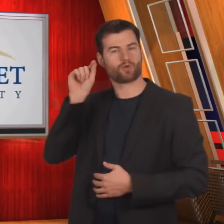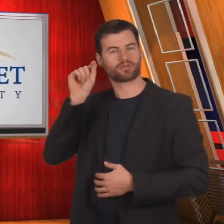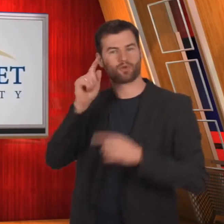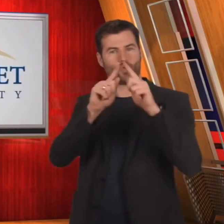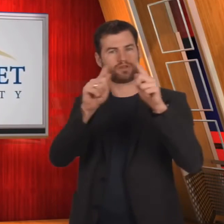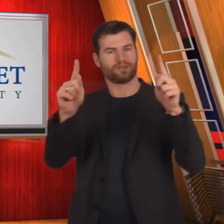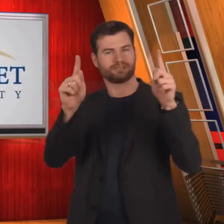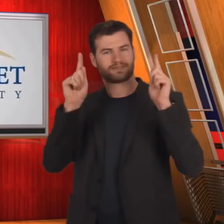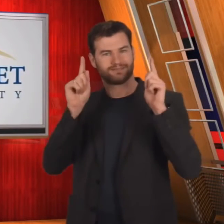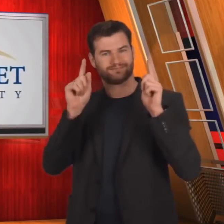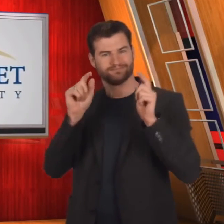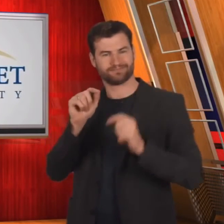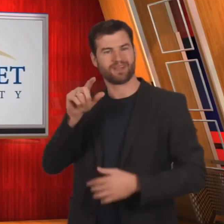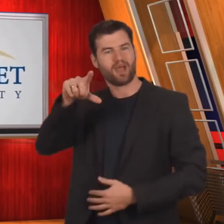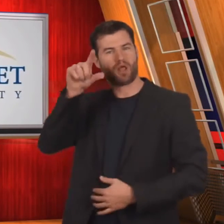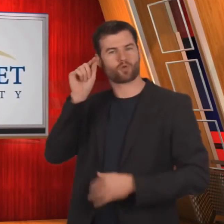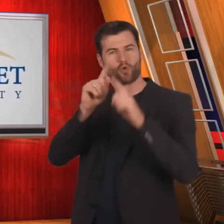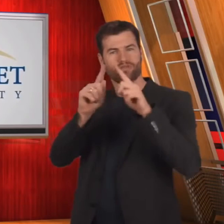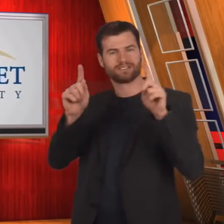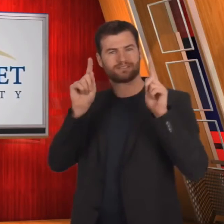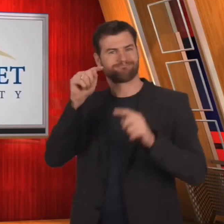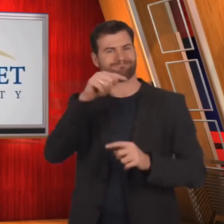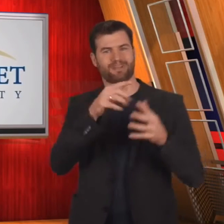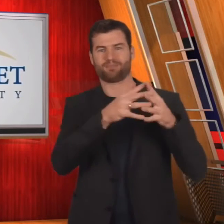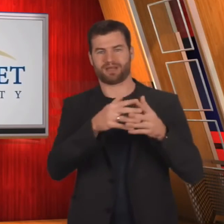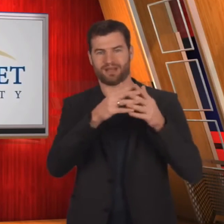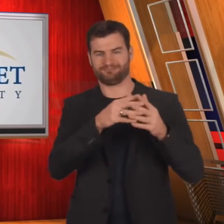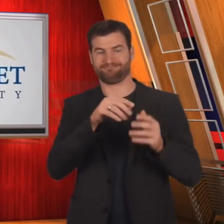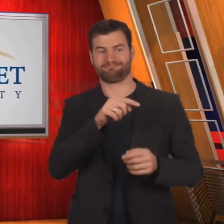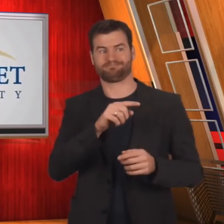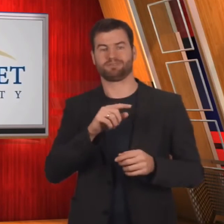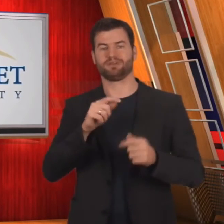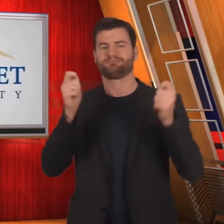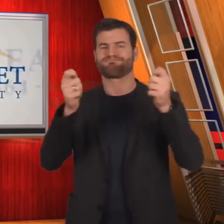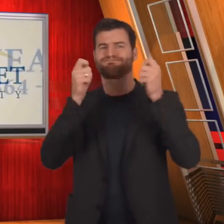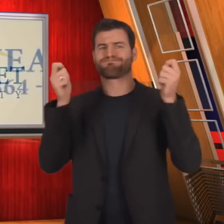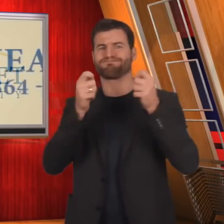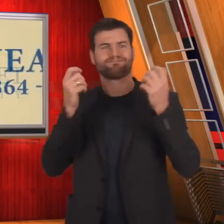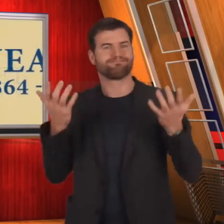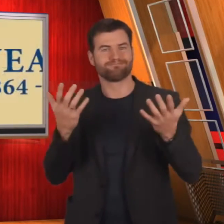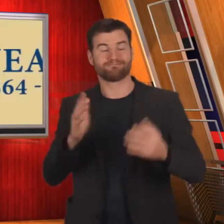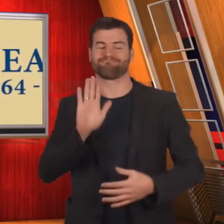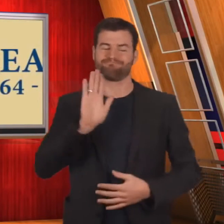The Gallaudet University is celebrating